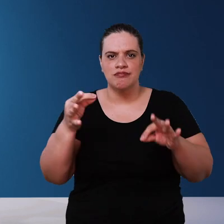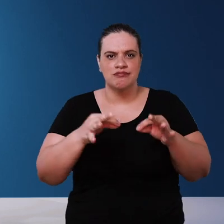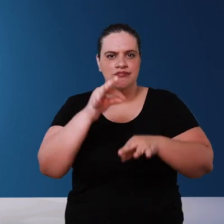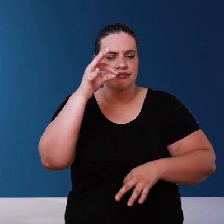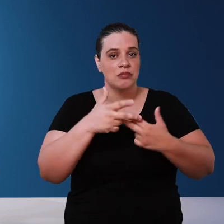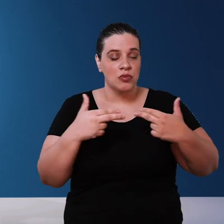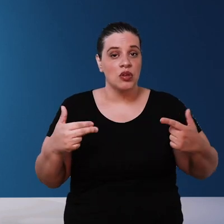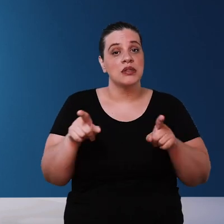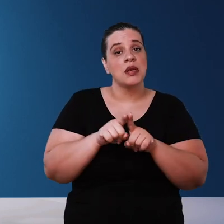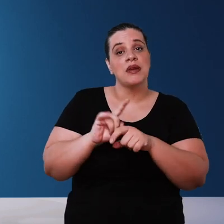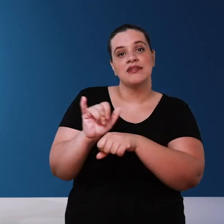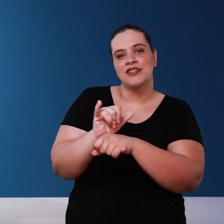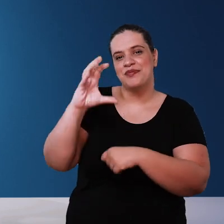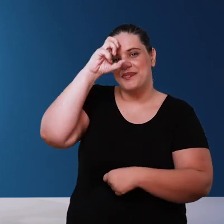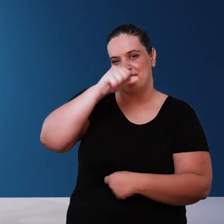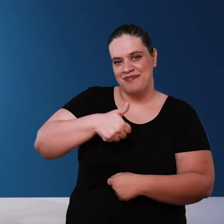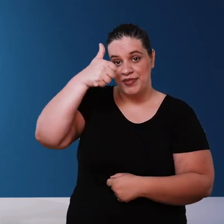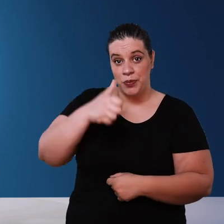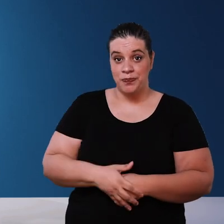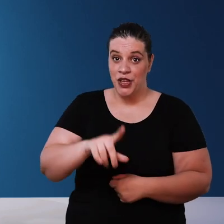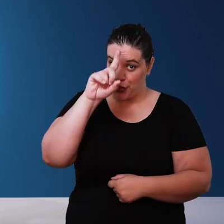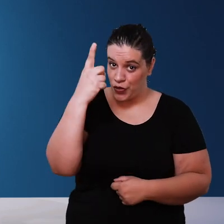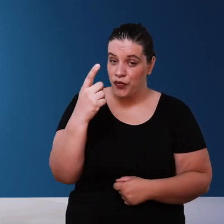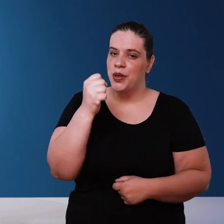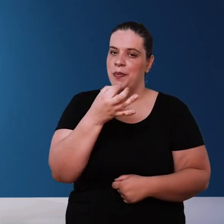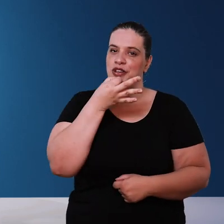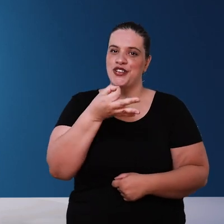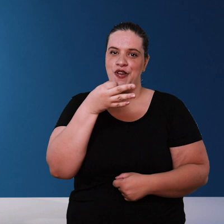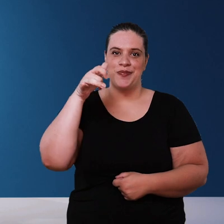system sizing and ways to learn more any questions leave a comment and